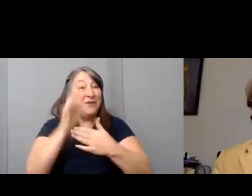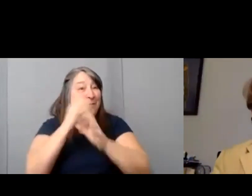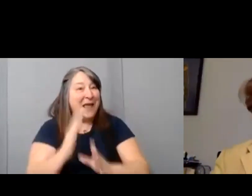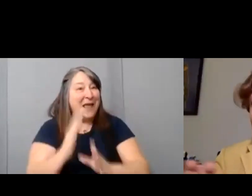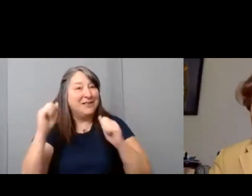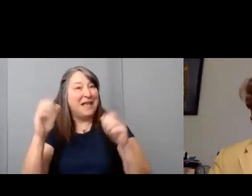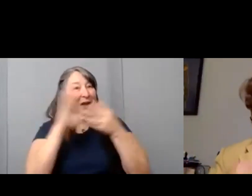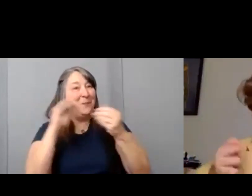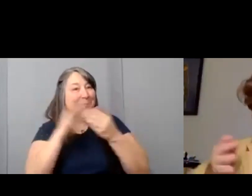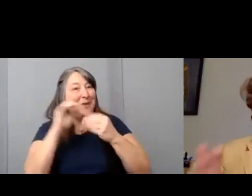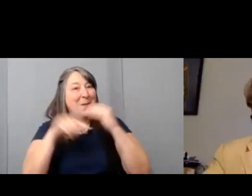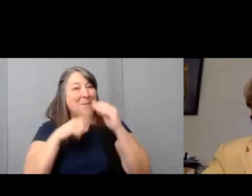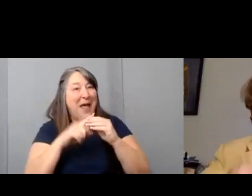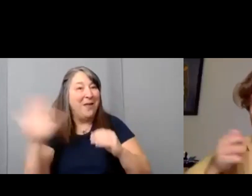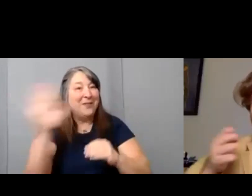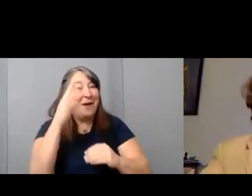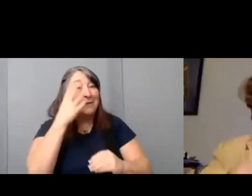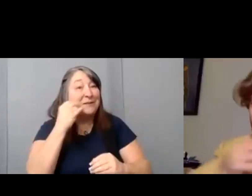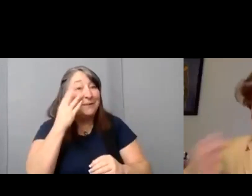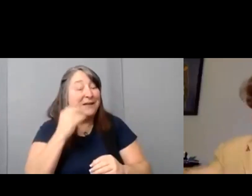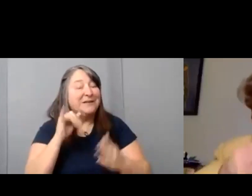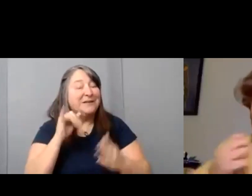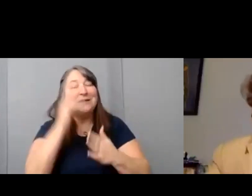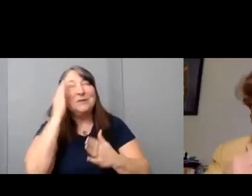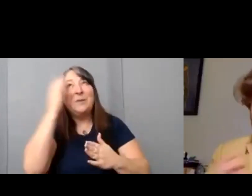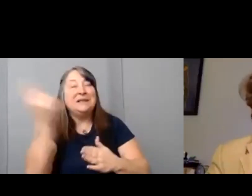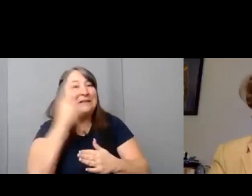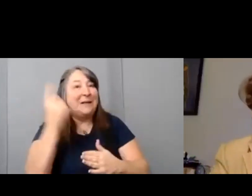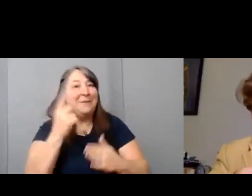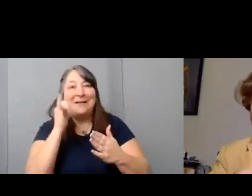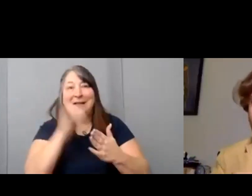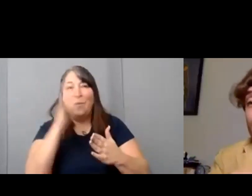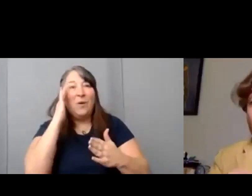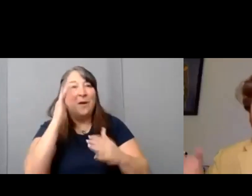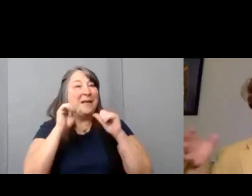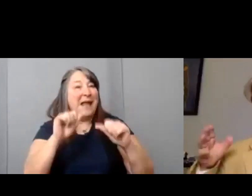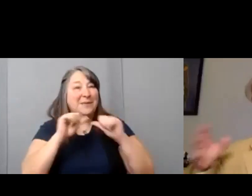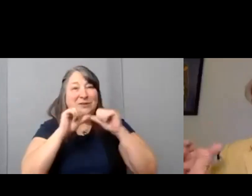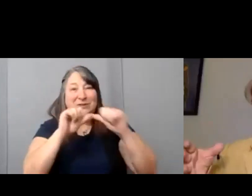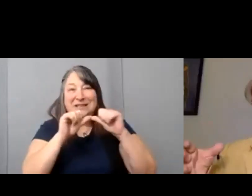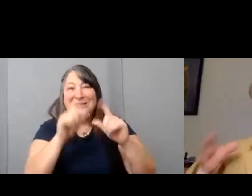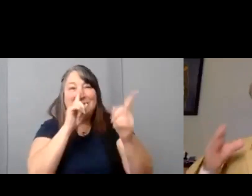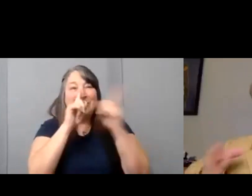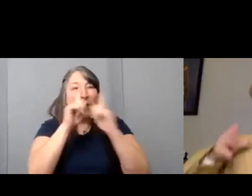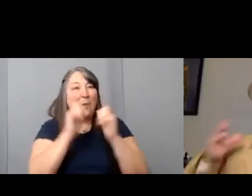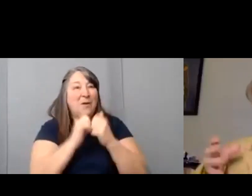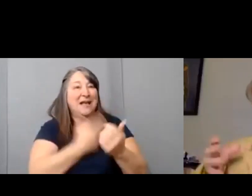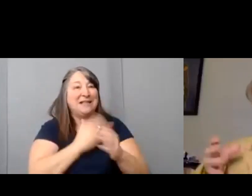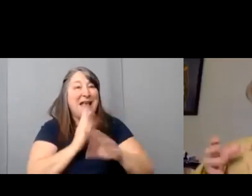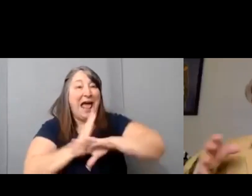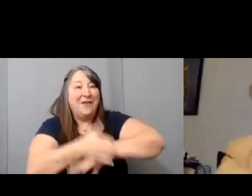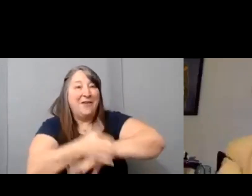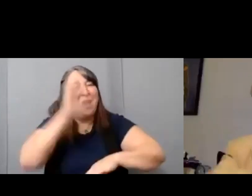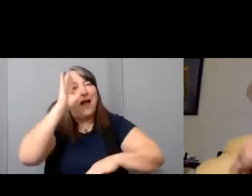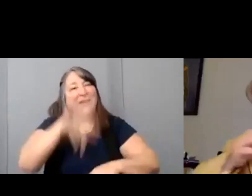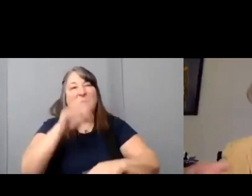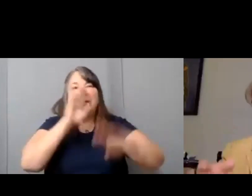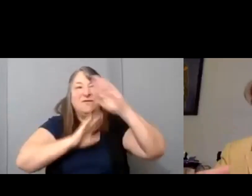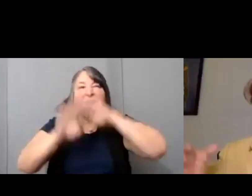and and this is going to be something where you're going to be able to continue to talk to us after. And don't worry I know it's frustrating but we're going to get through this and